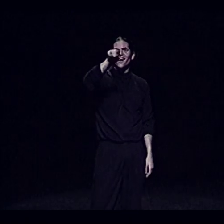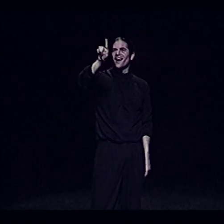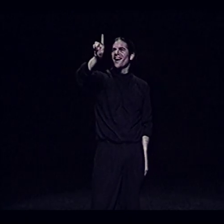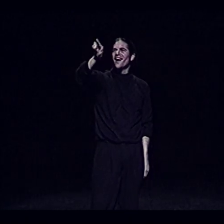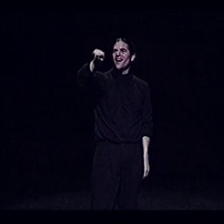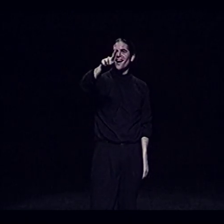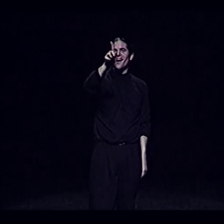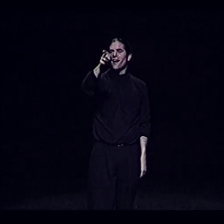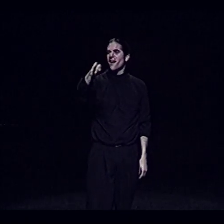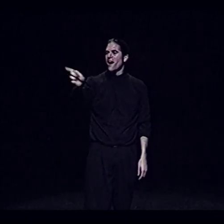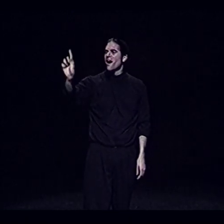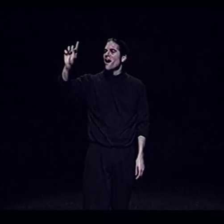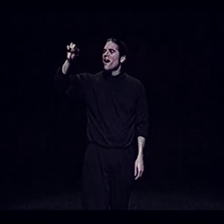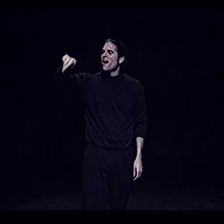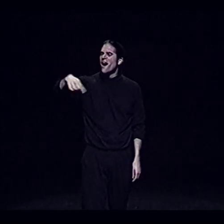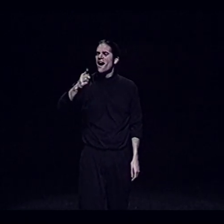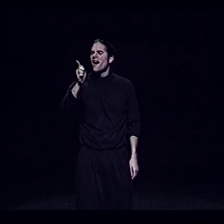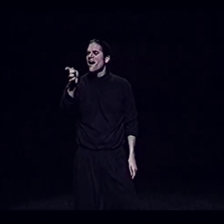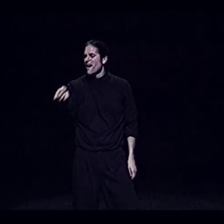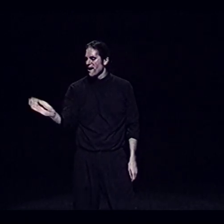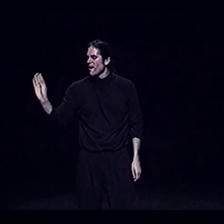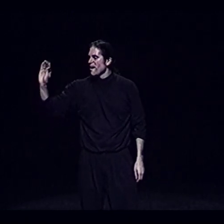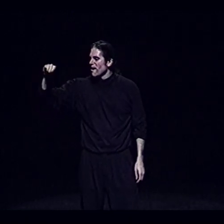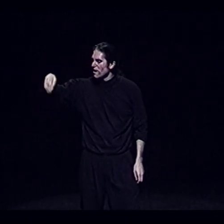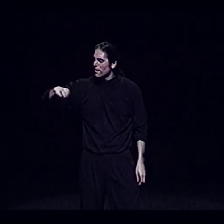Falling towards its reflection